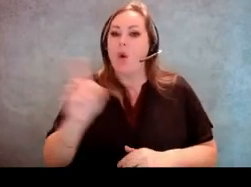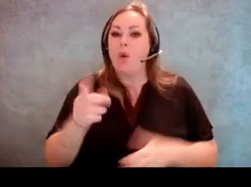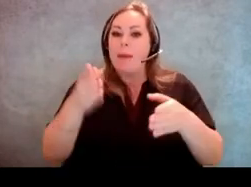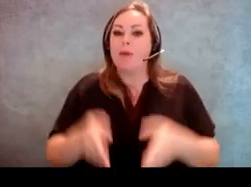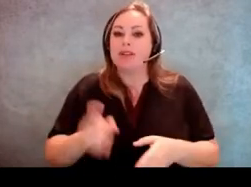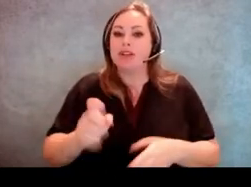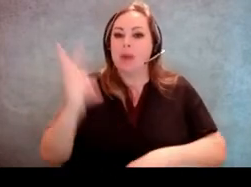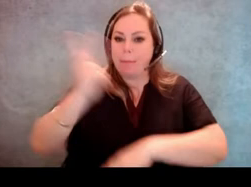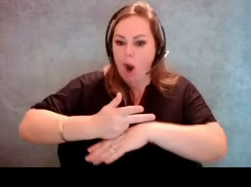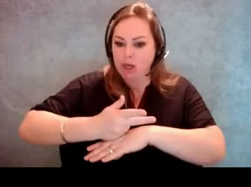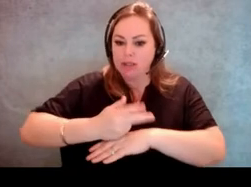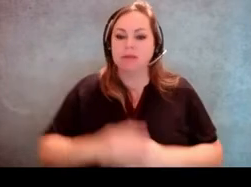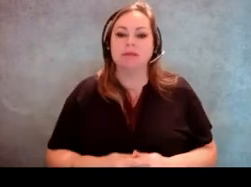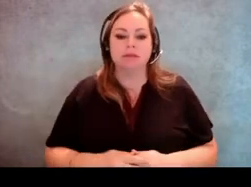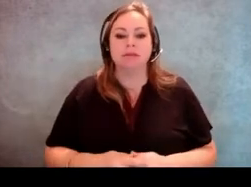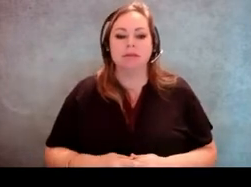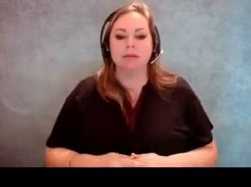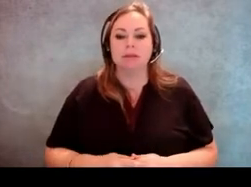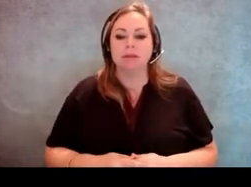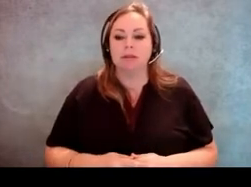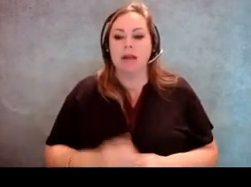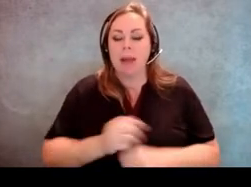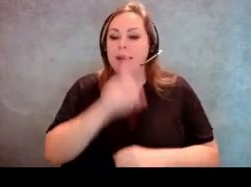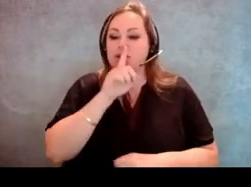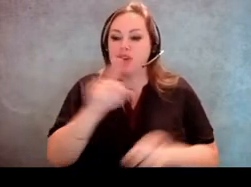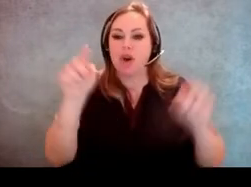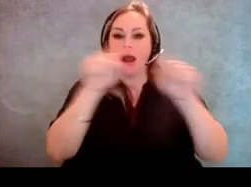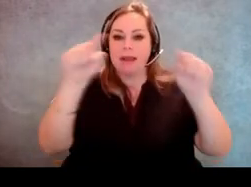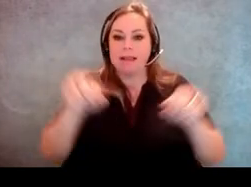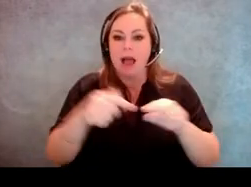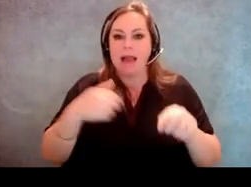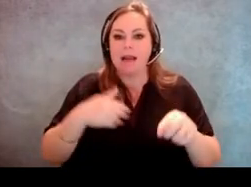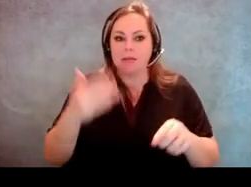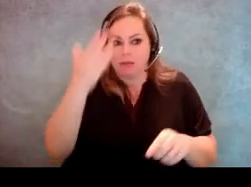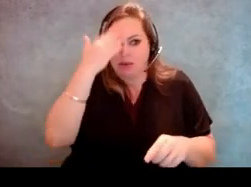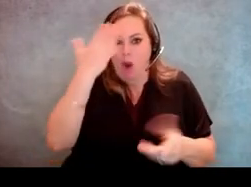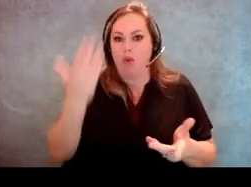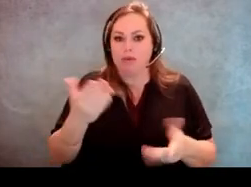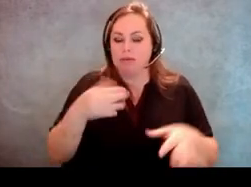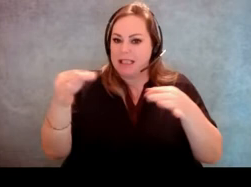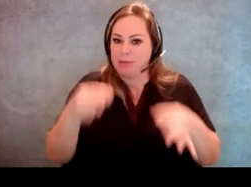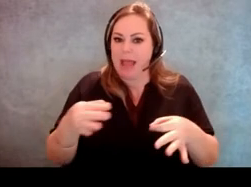to park to curbside vote and give the voter a way to let you know that they're there to vote.